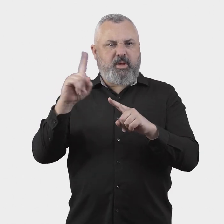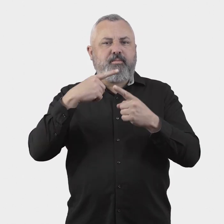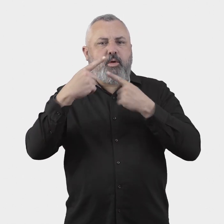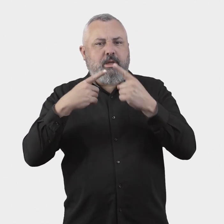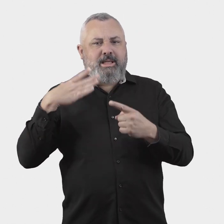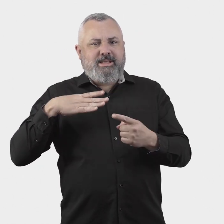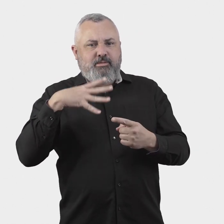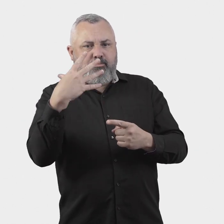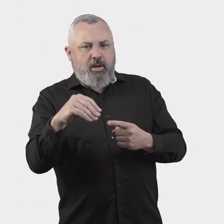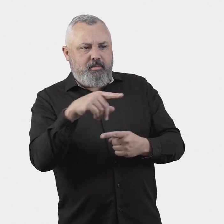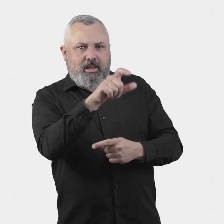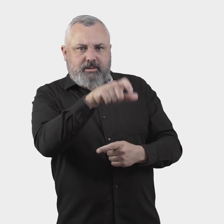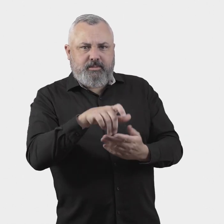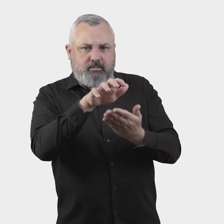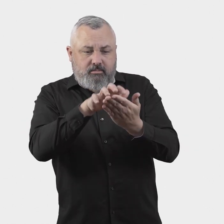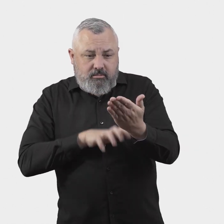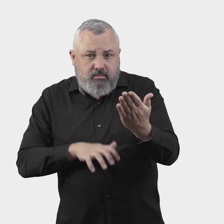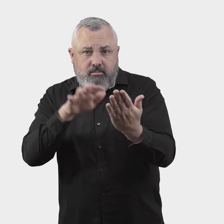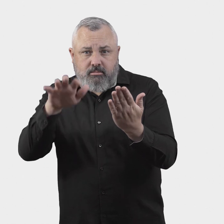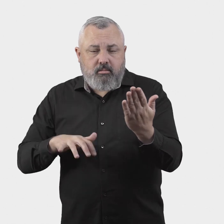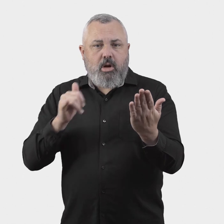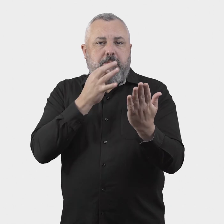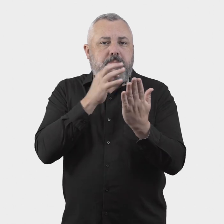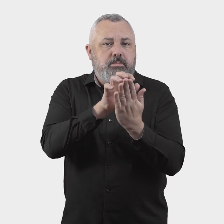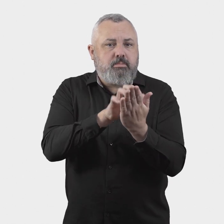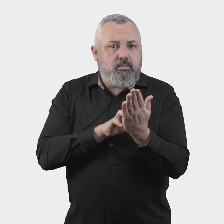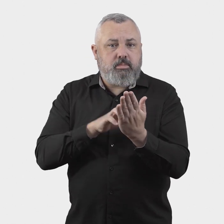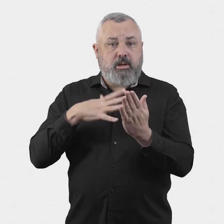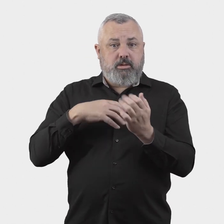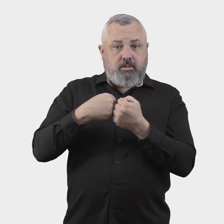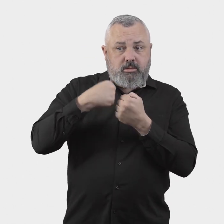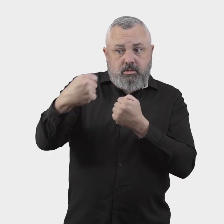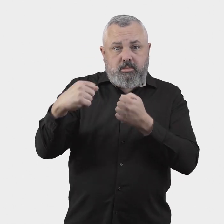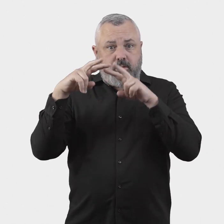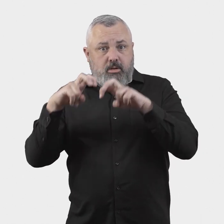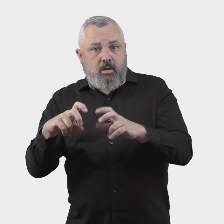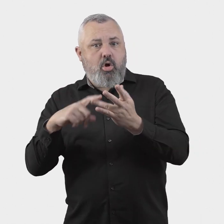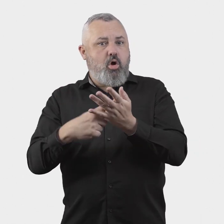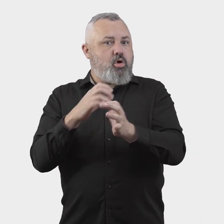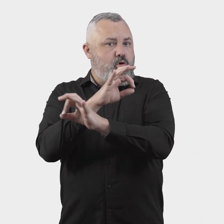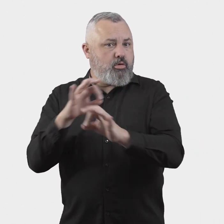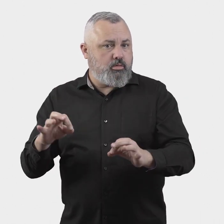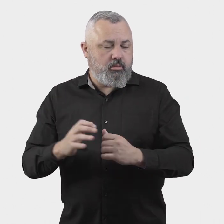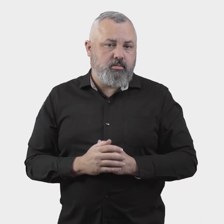the level of information provided by the complainant to support resolution of the complaint.